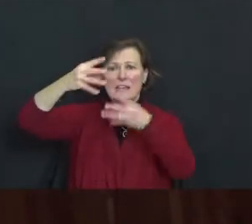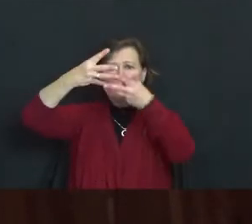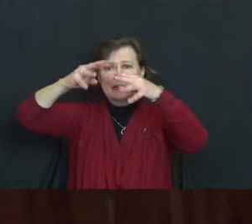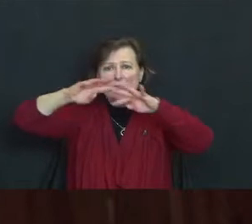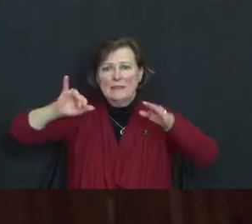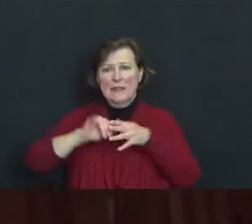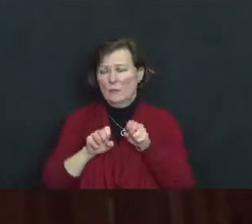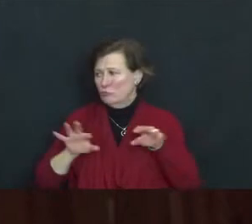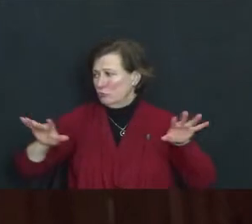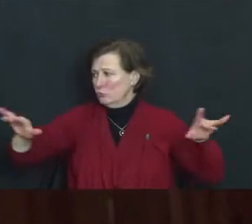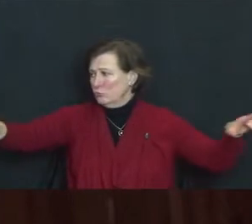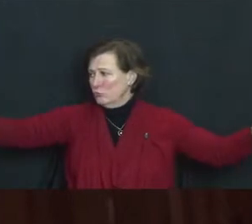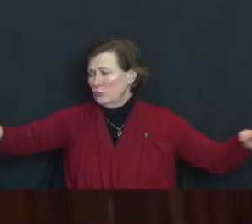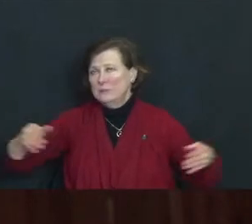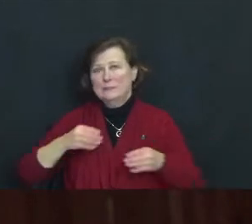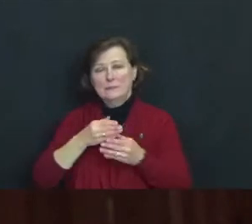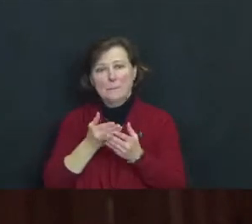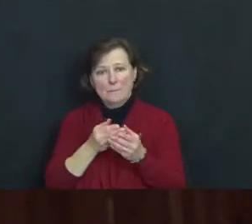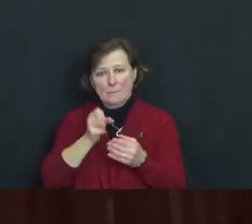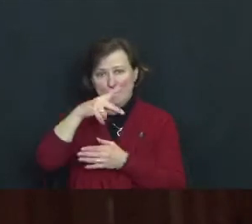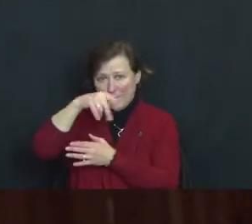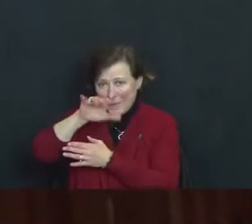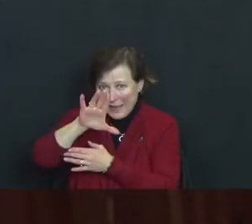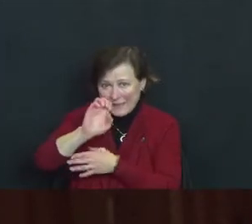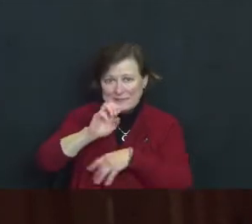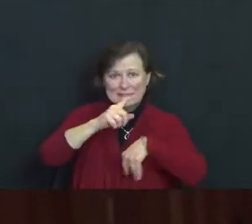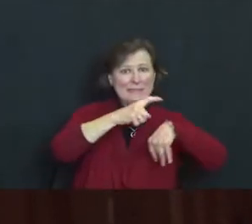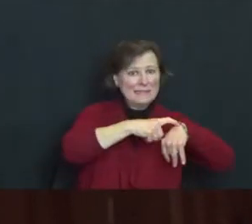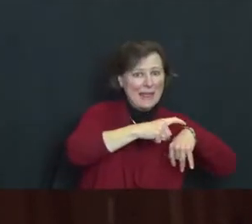time and dimensions. “at every intersection of the net lies a